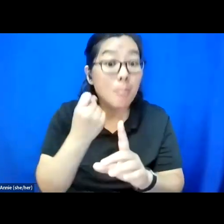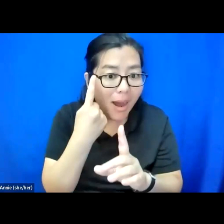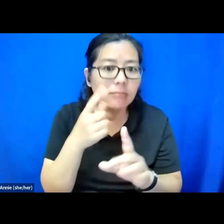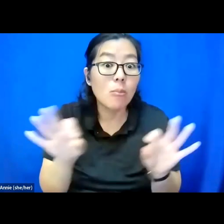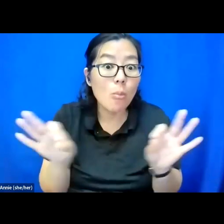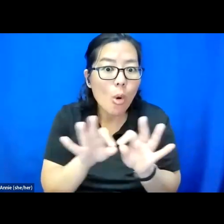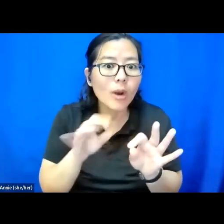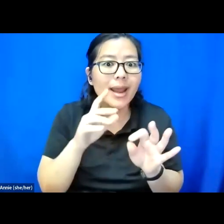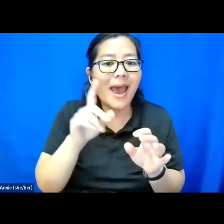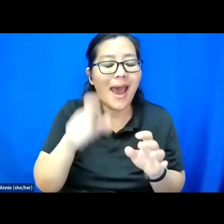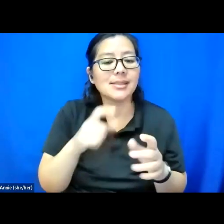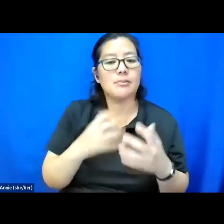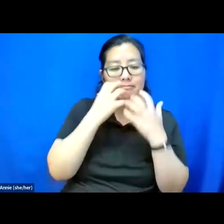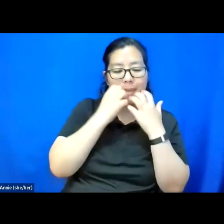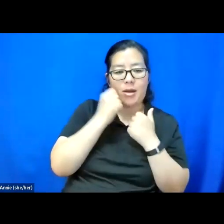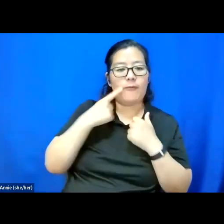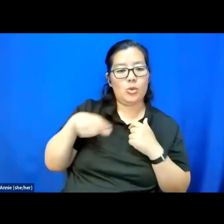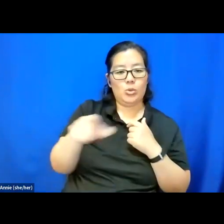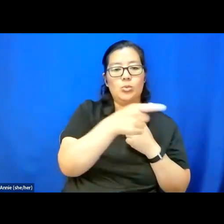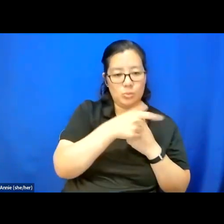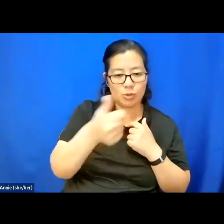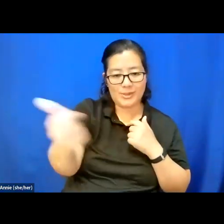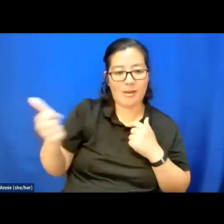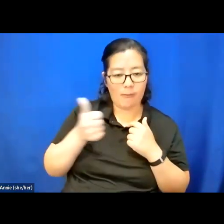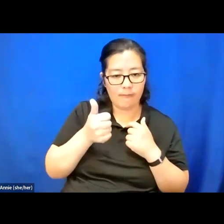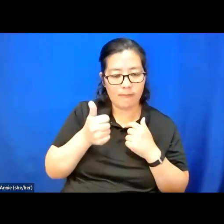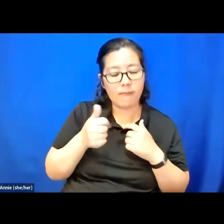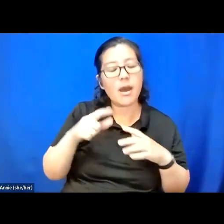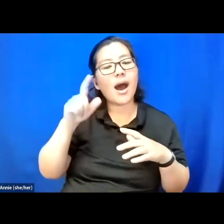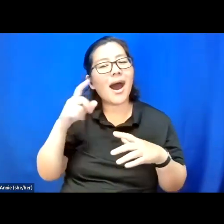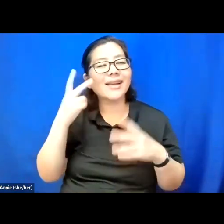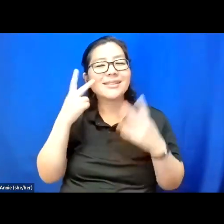In talking about some of your projects, I see avenues of advocacy, like I said before,